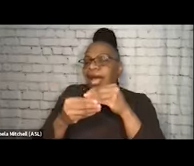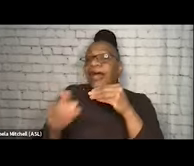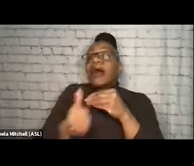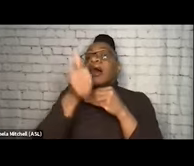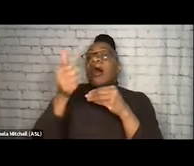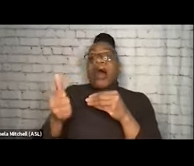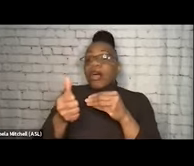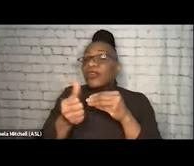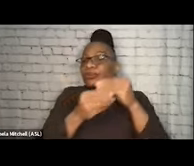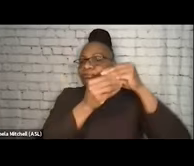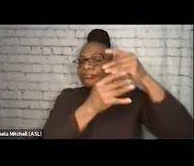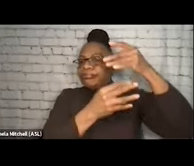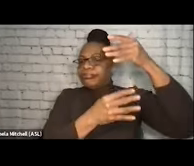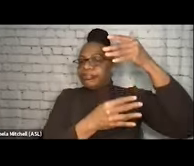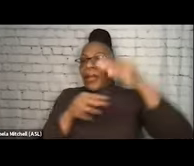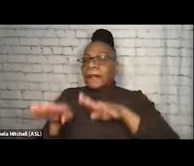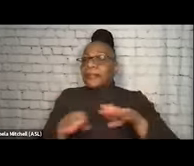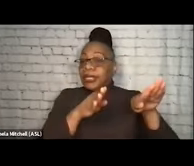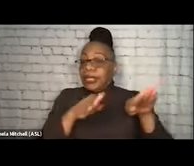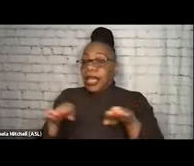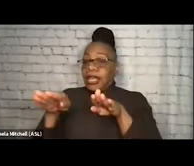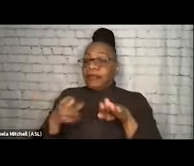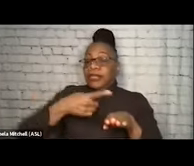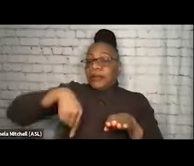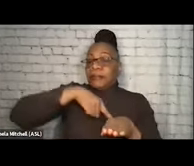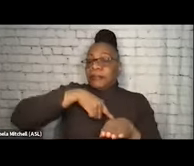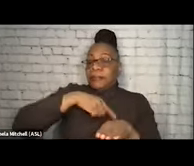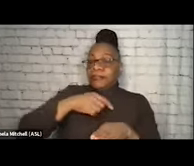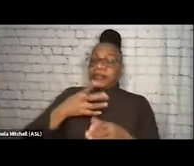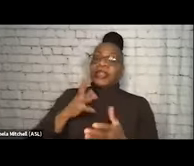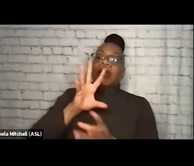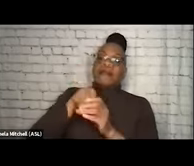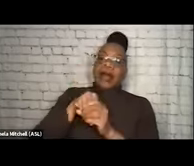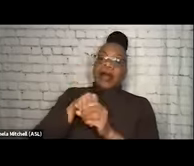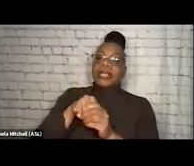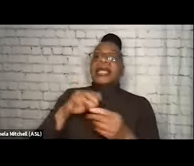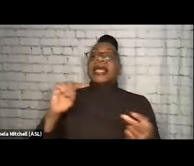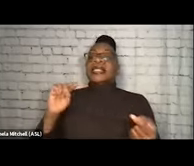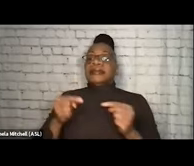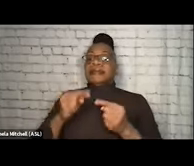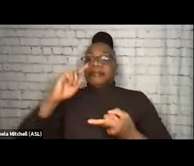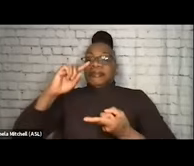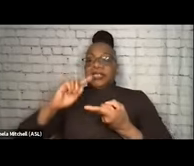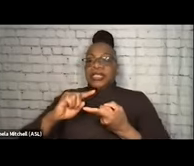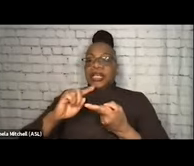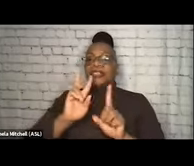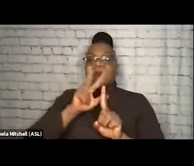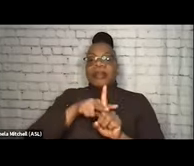that many of us engage in. There's harm reduction applications for, in my opinion, almost any behavior.